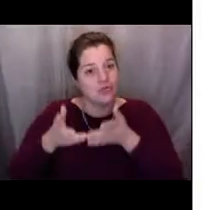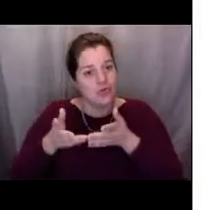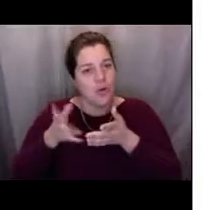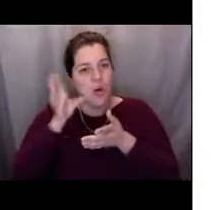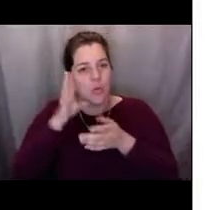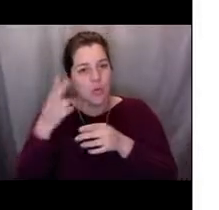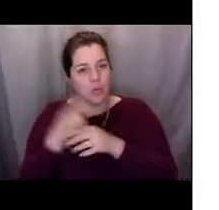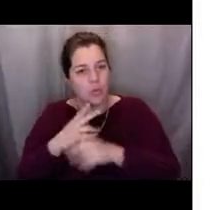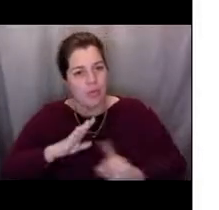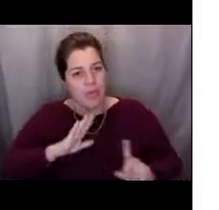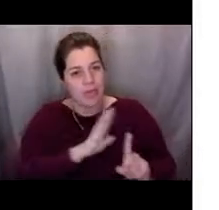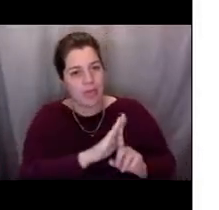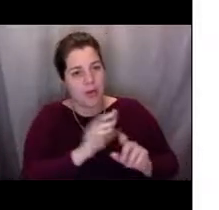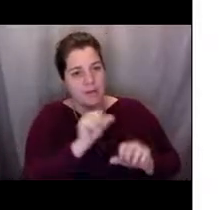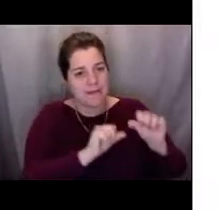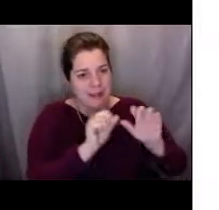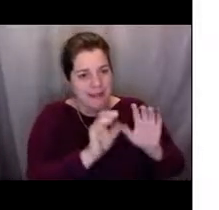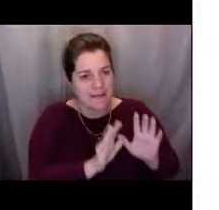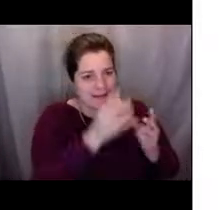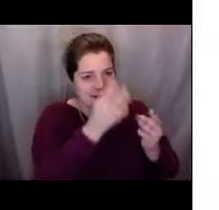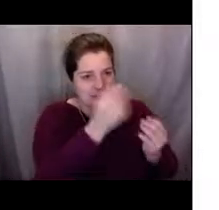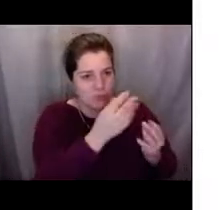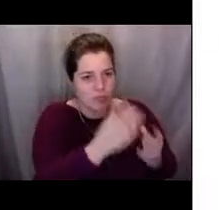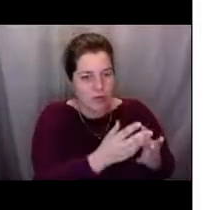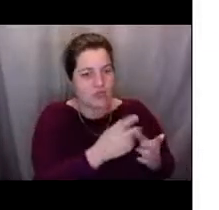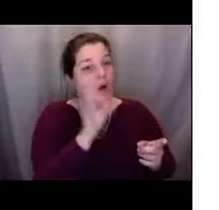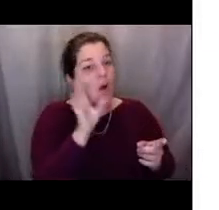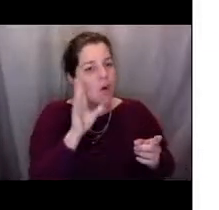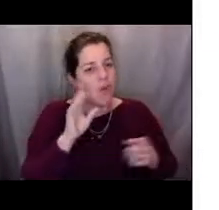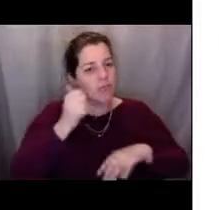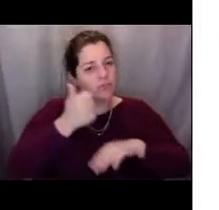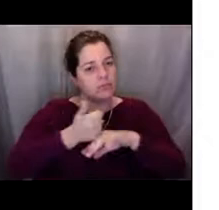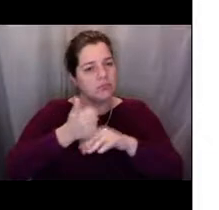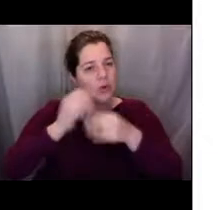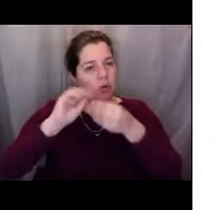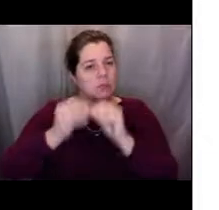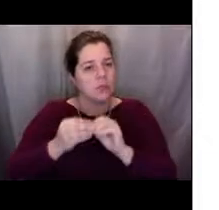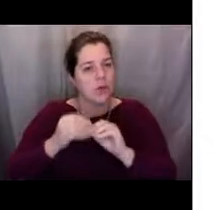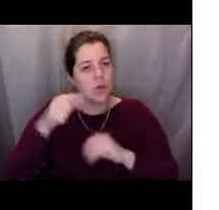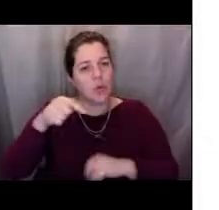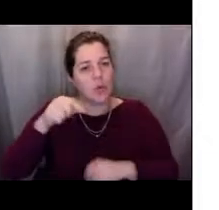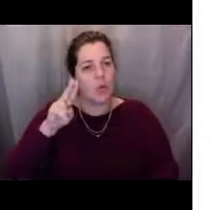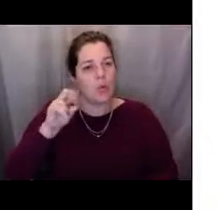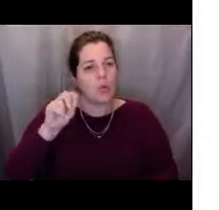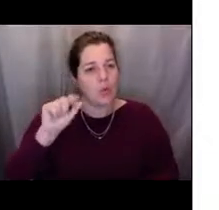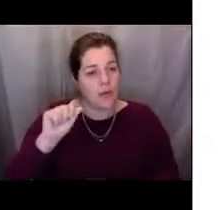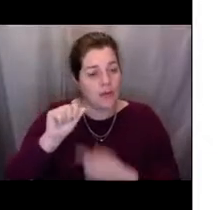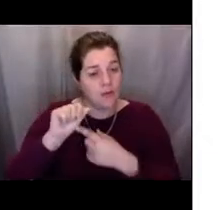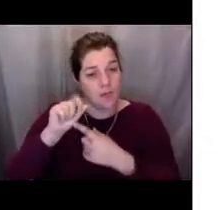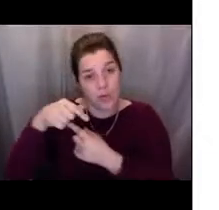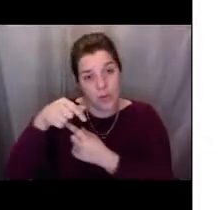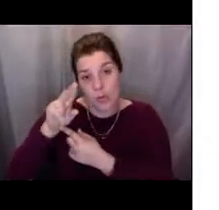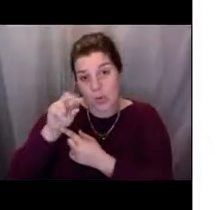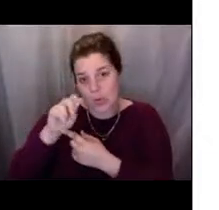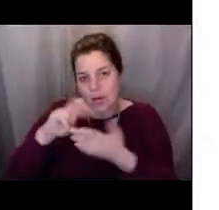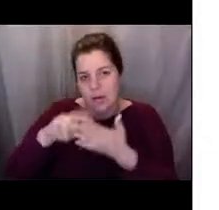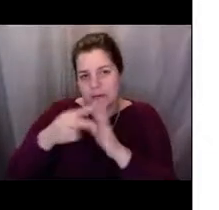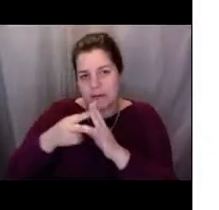in order to set quotas. All right, now, a quota is the amount of a particular population